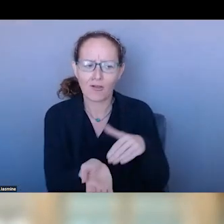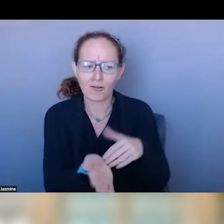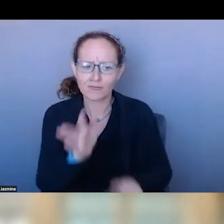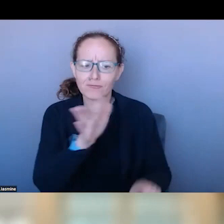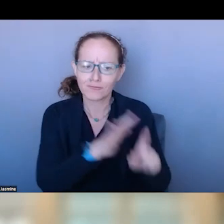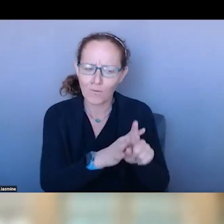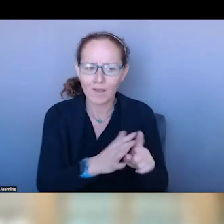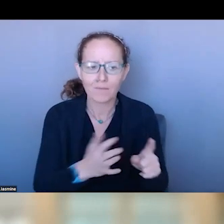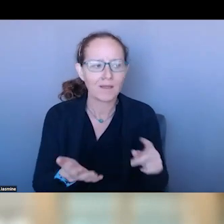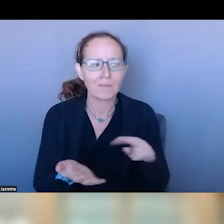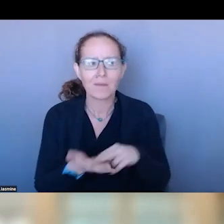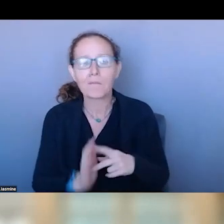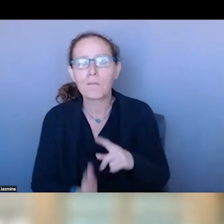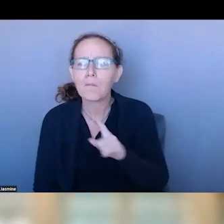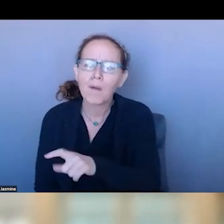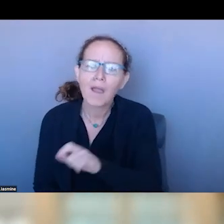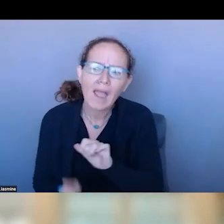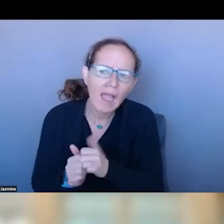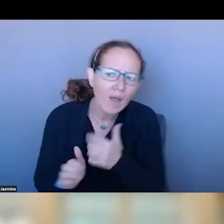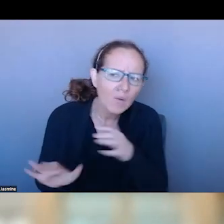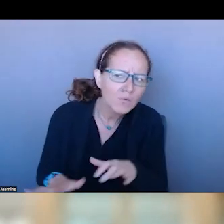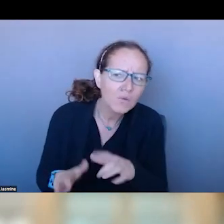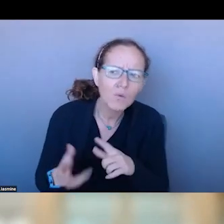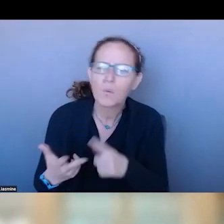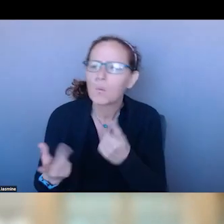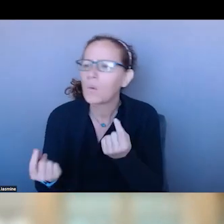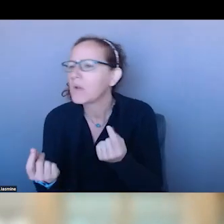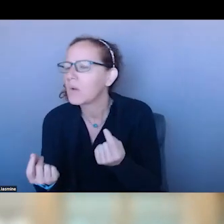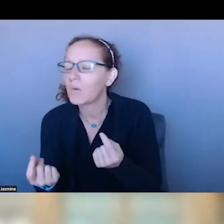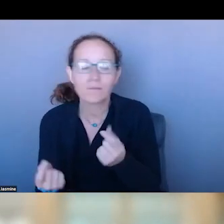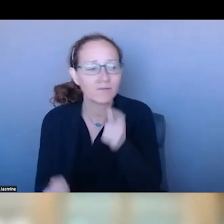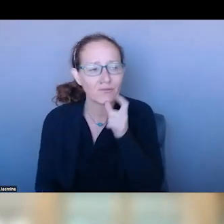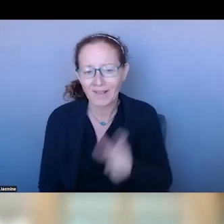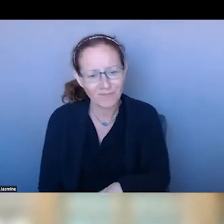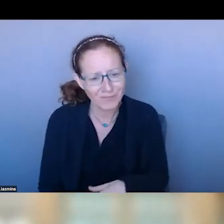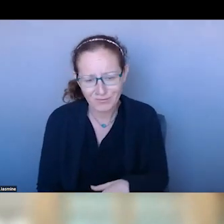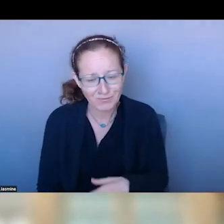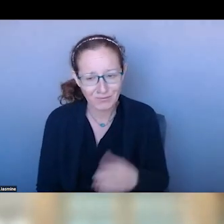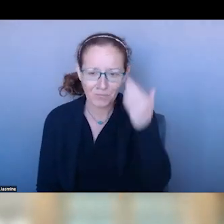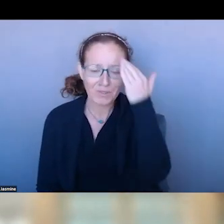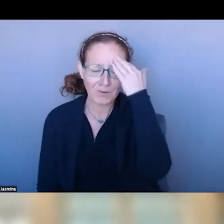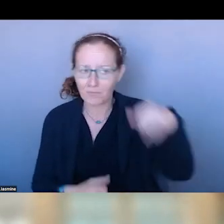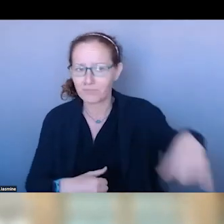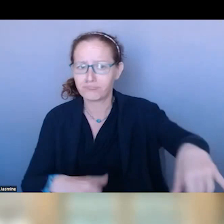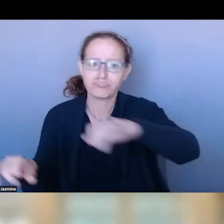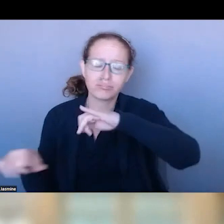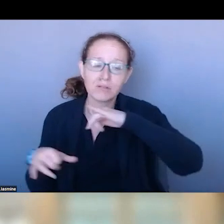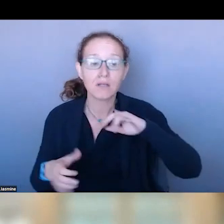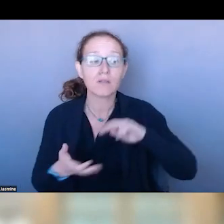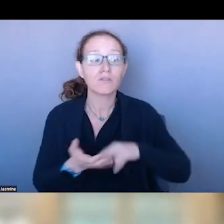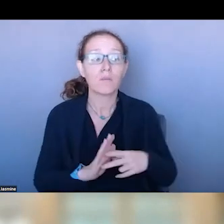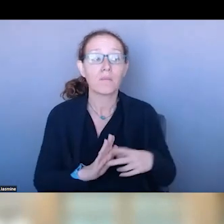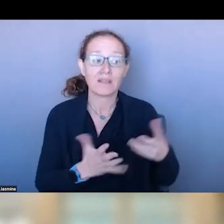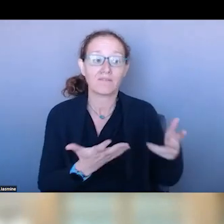GETTING BACK TO YOUR QUESTION, HAVE THINGS GOTTEN BETTER? YEAH. I THINK THERE IS STILL A LONG, LONG WAY TO GO.